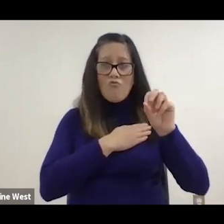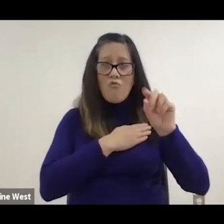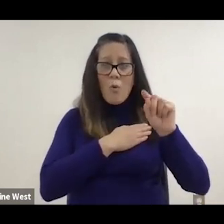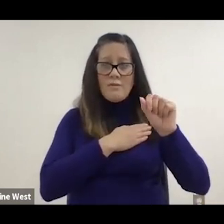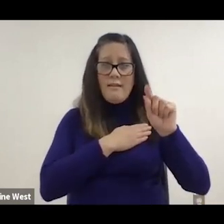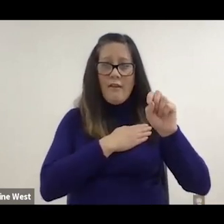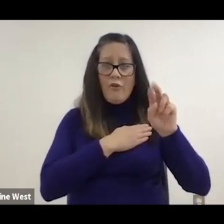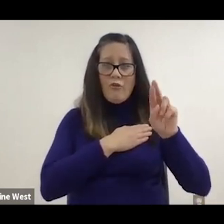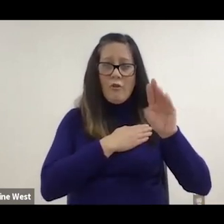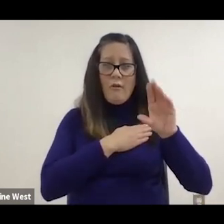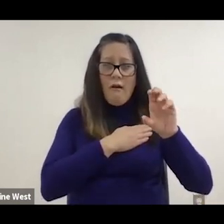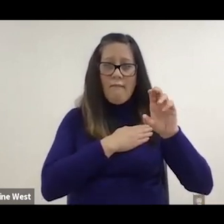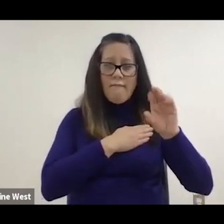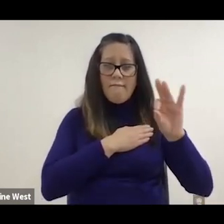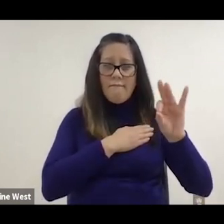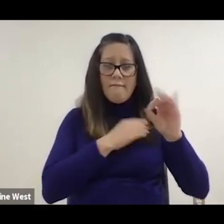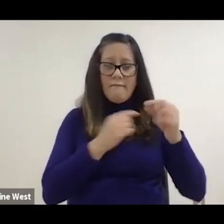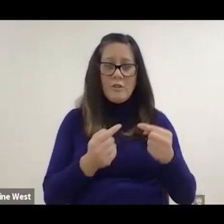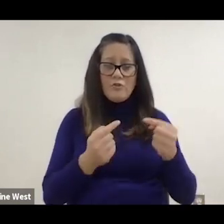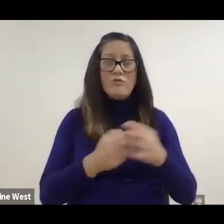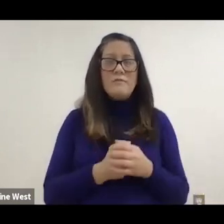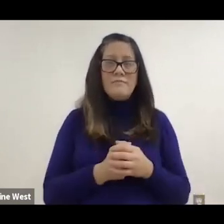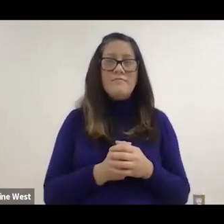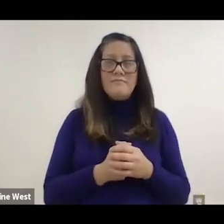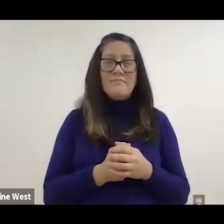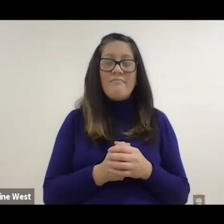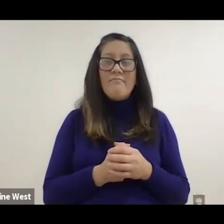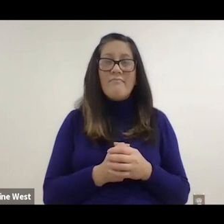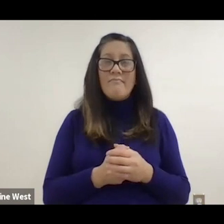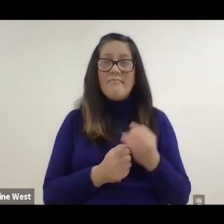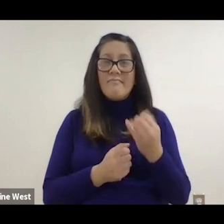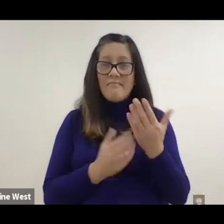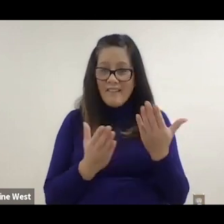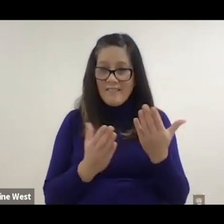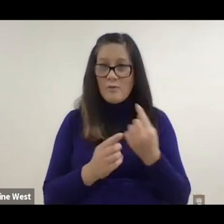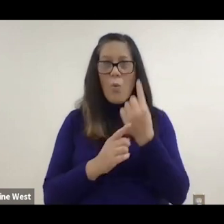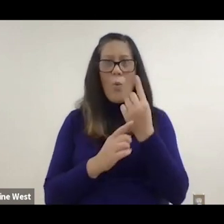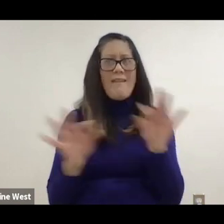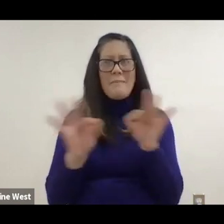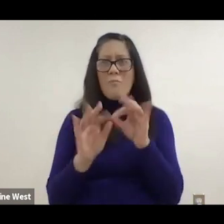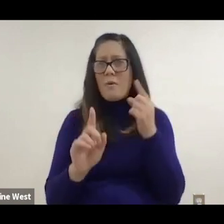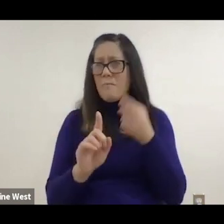perspective or ergonomics perspective. You only learn one lesson. Don't gain weight.